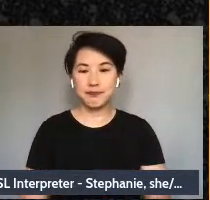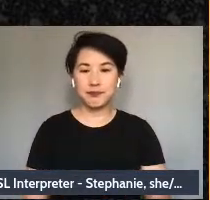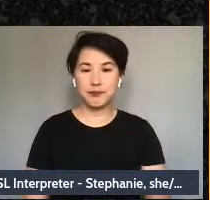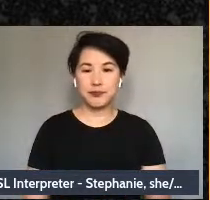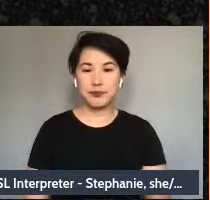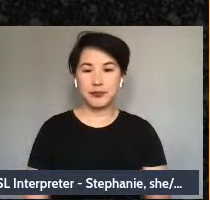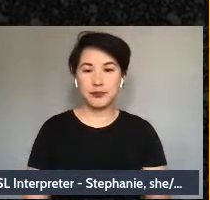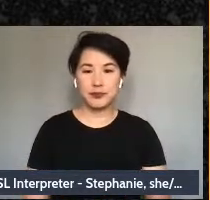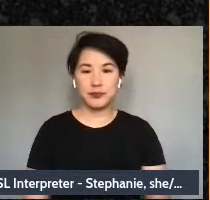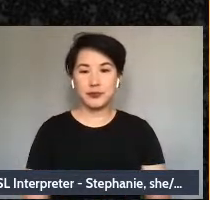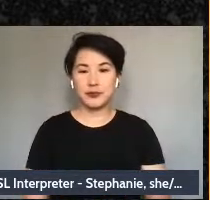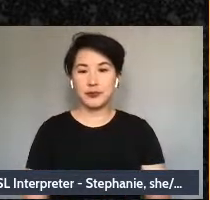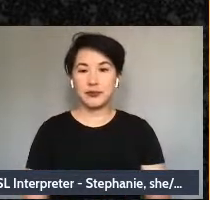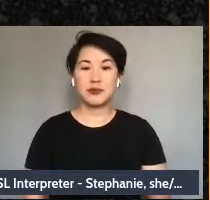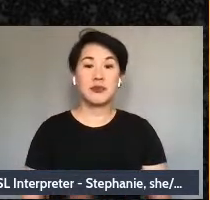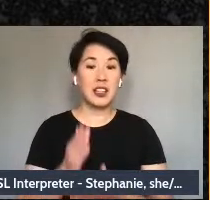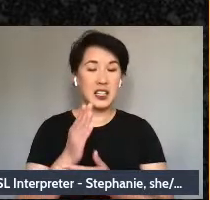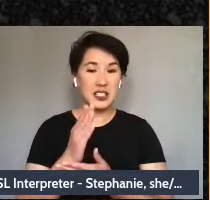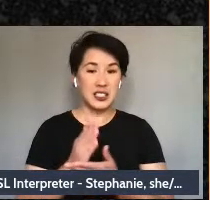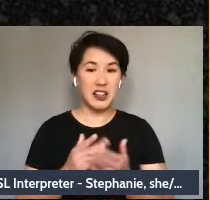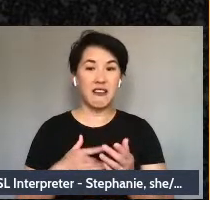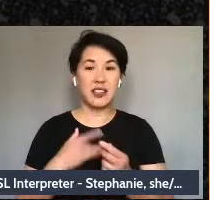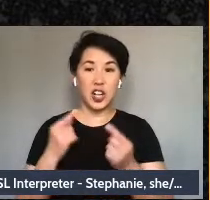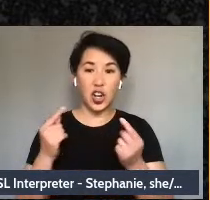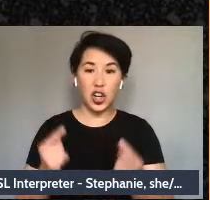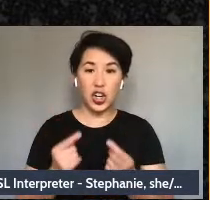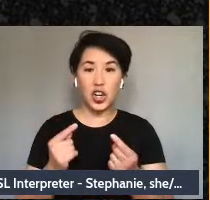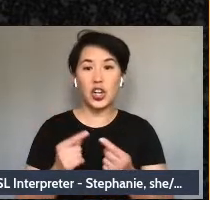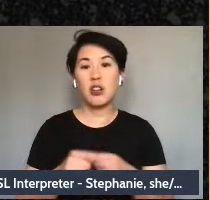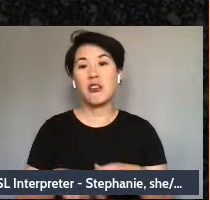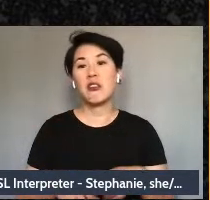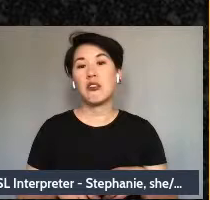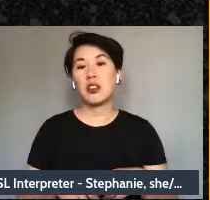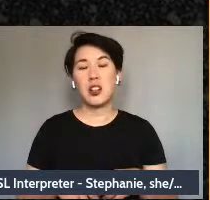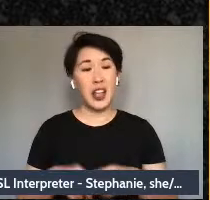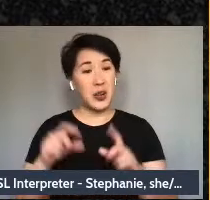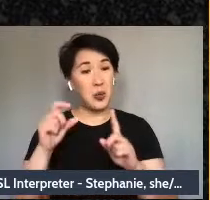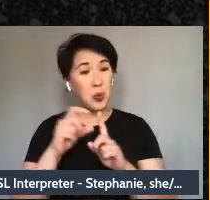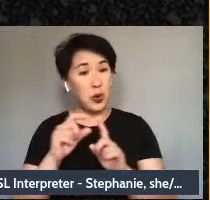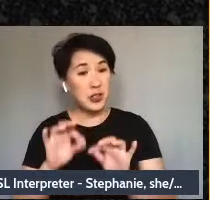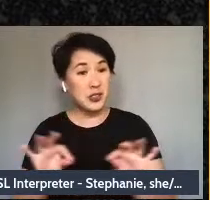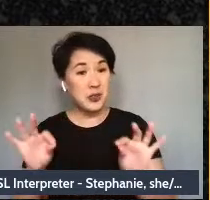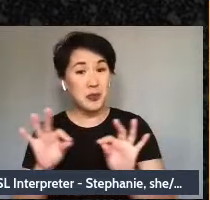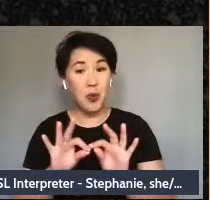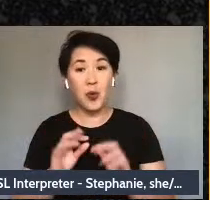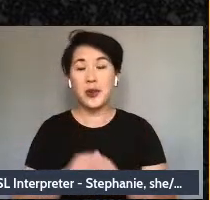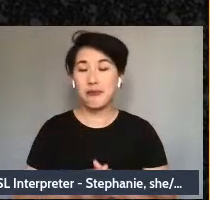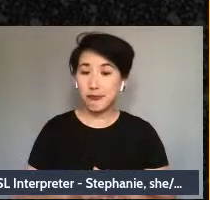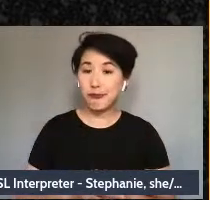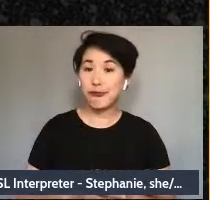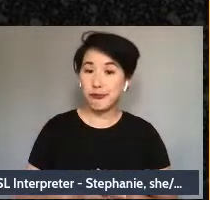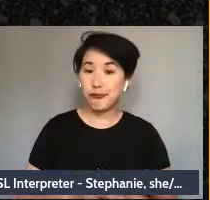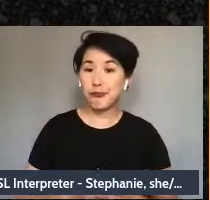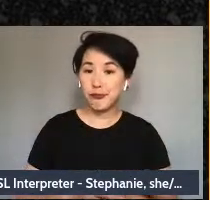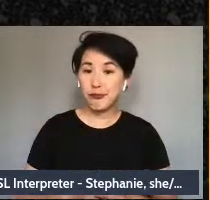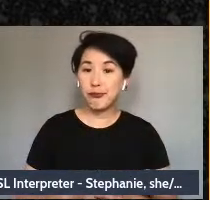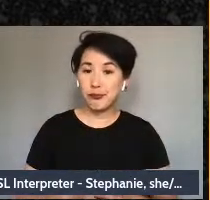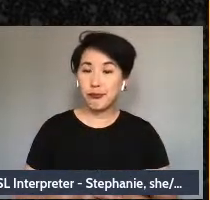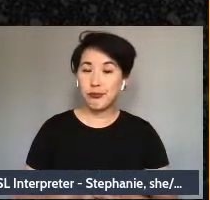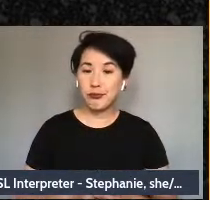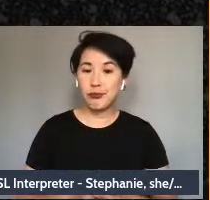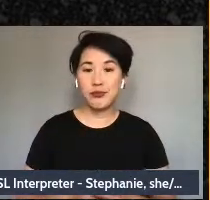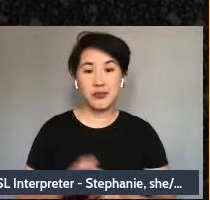Some were hurtful words and words matter, I see. Yeah, they were part of my life story, can't deny